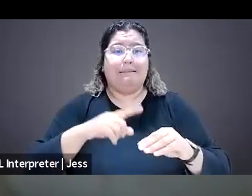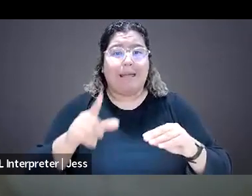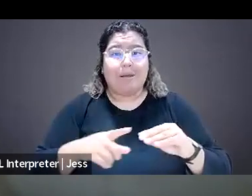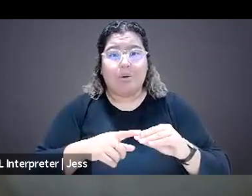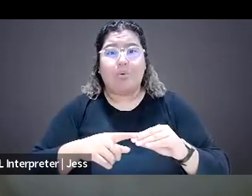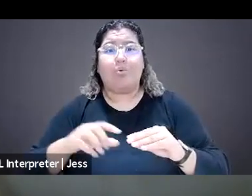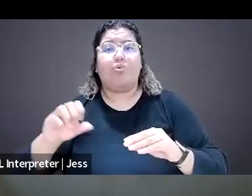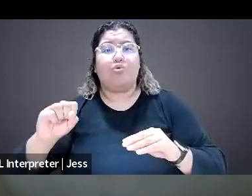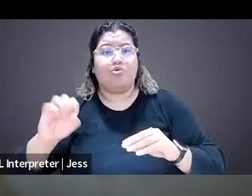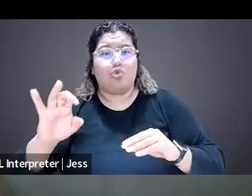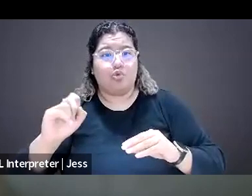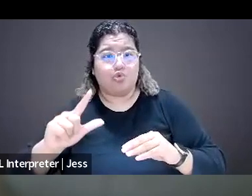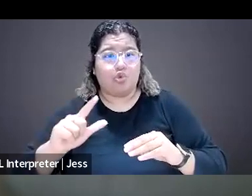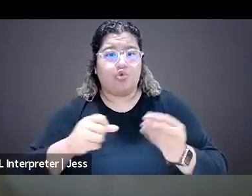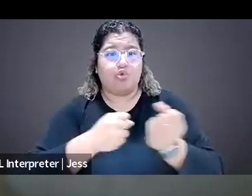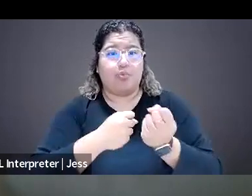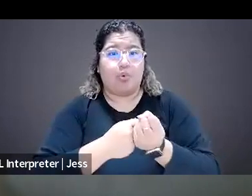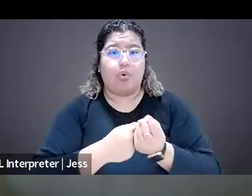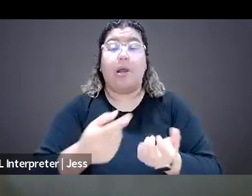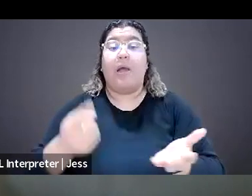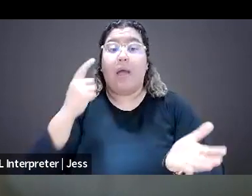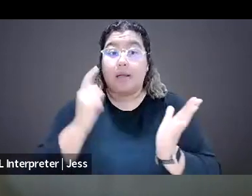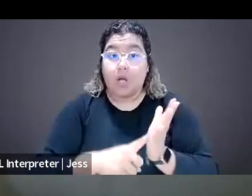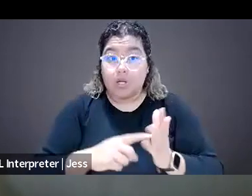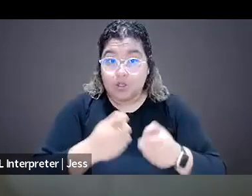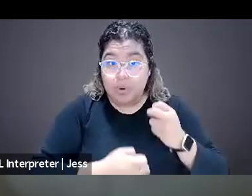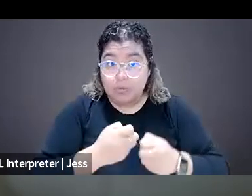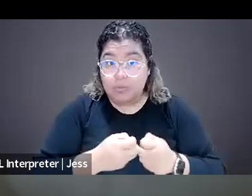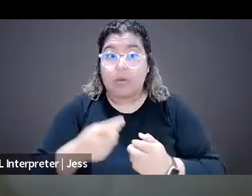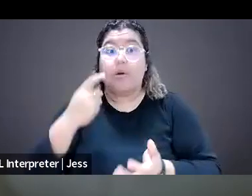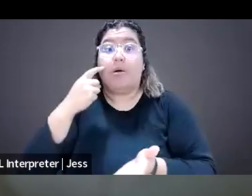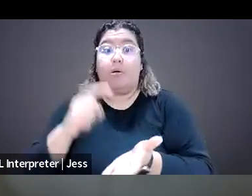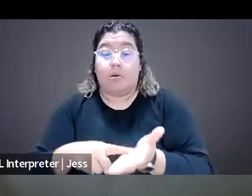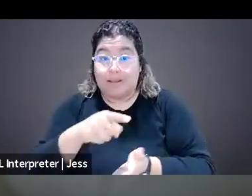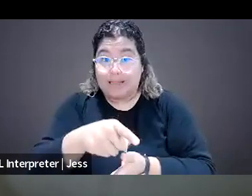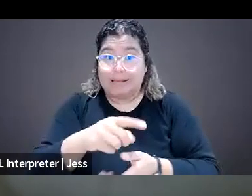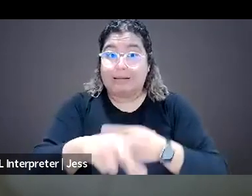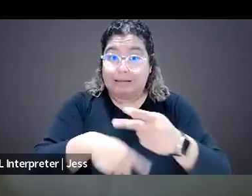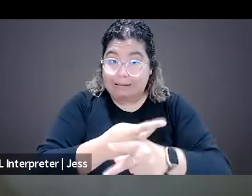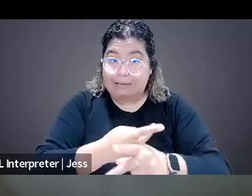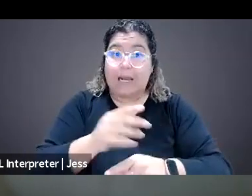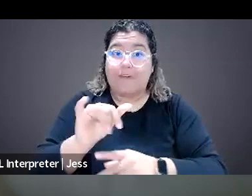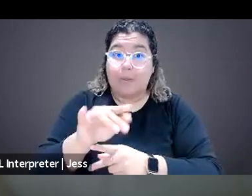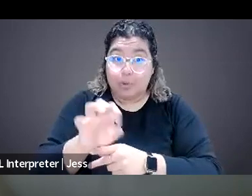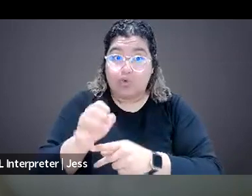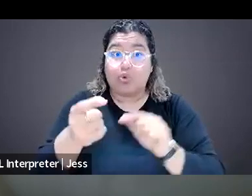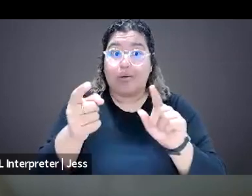acknowledge that online abuse happens and it affects people negatively and that you need to support. The first thing you can do is just,